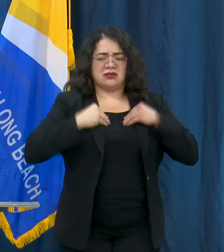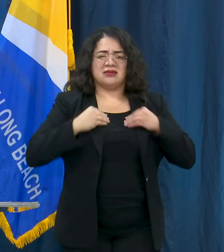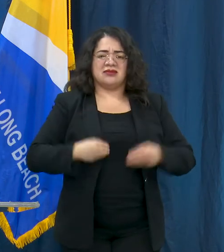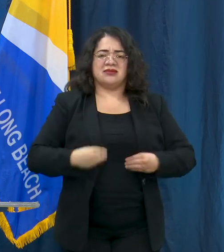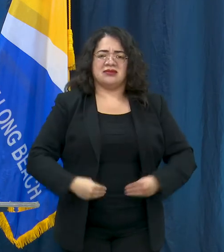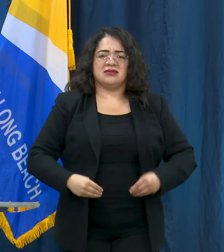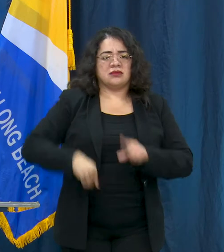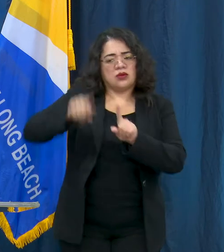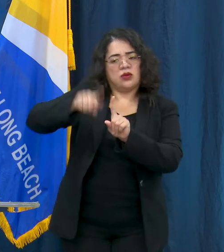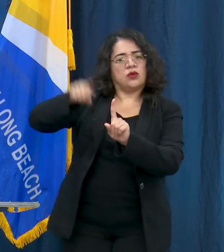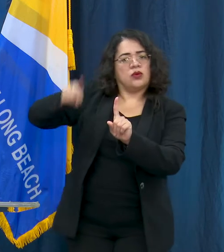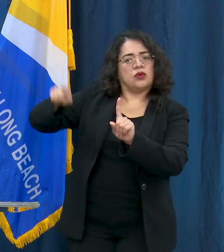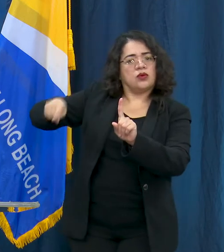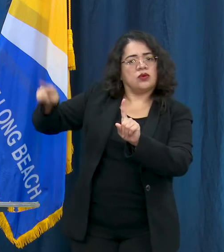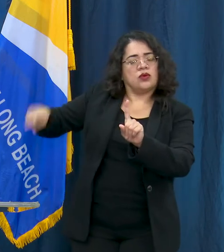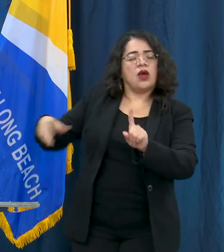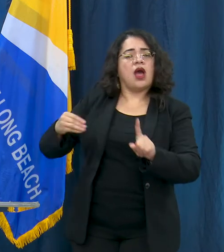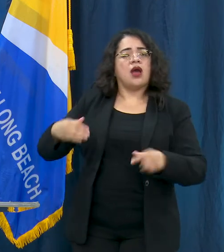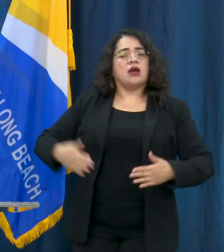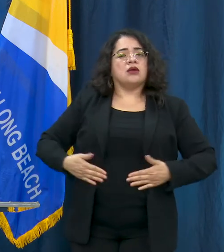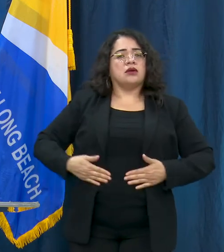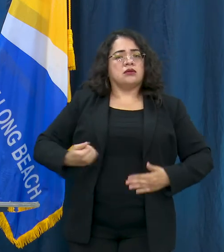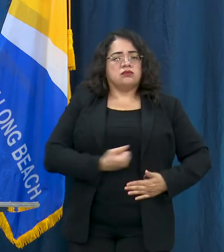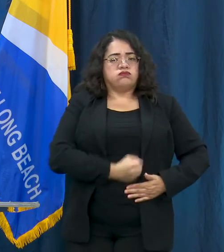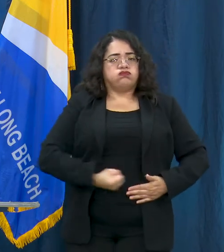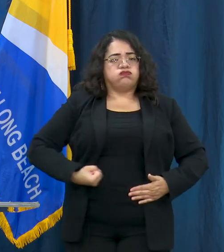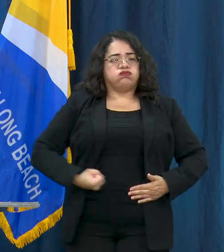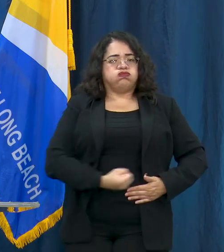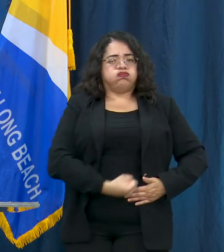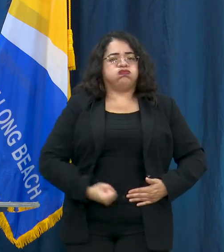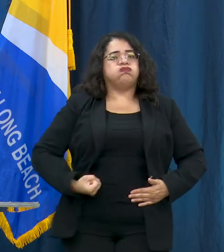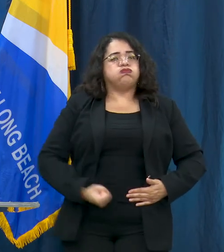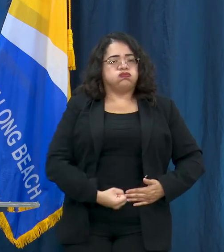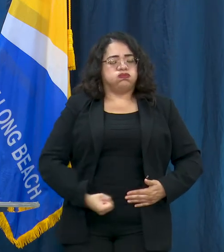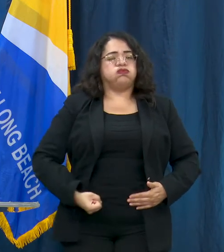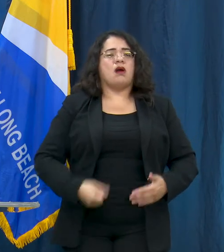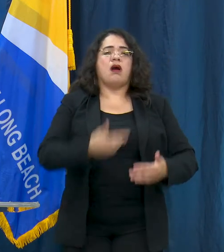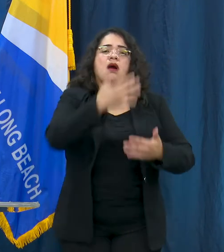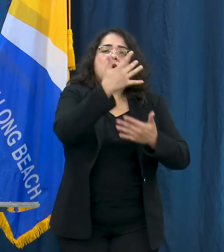and an abdominal ultrasound. Doctors may provide supportive care for